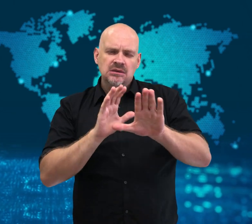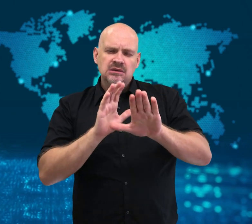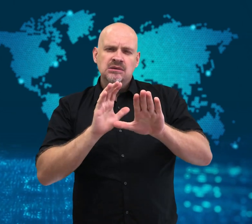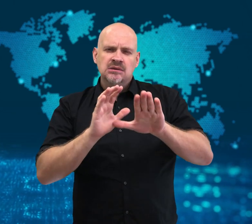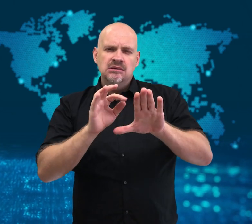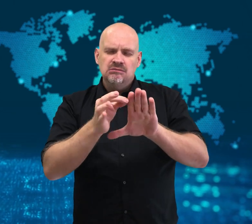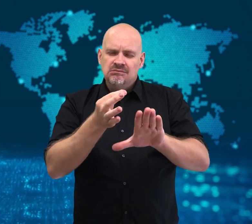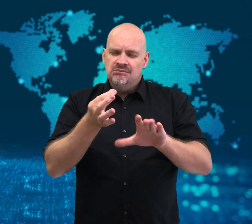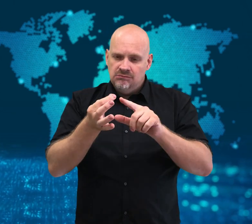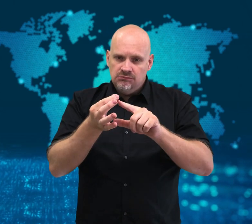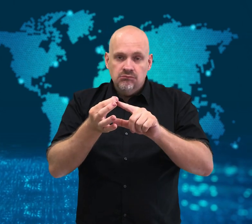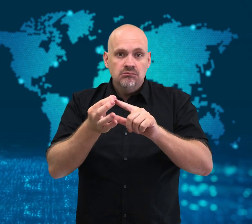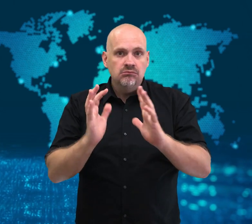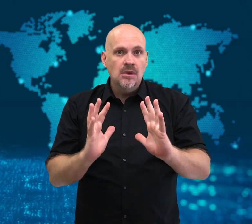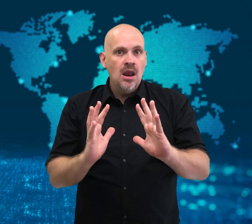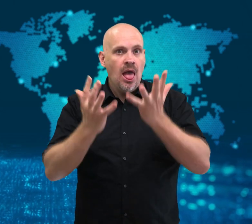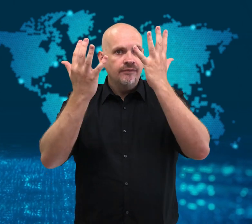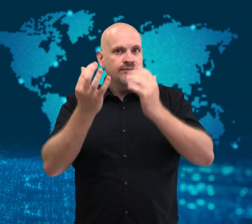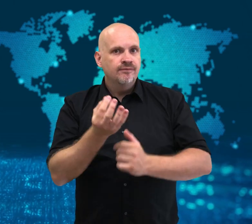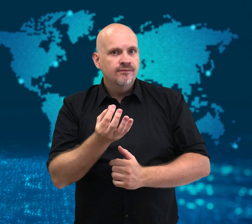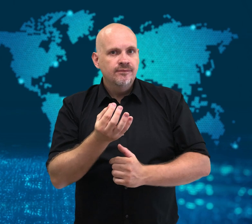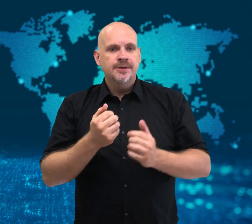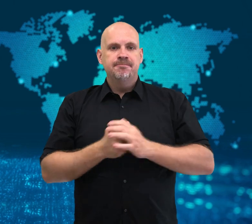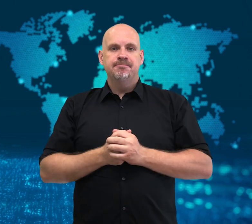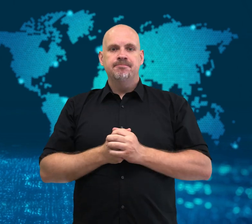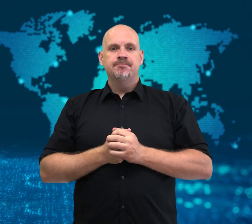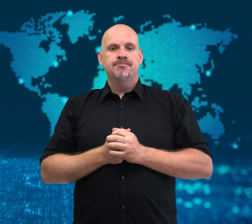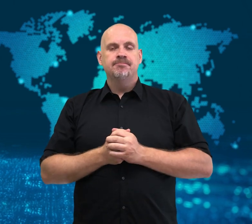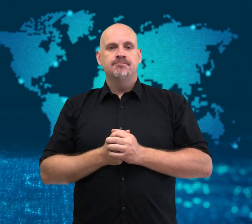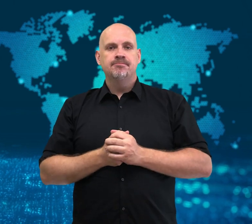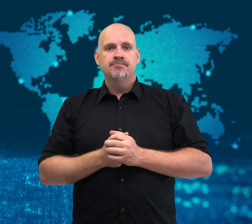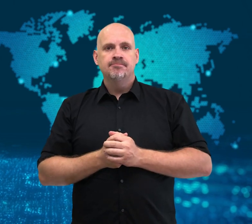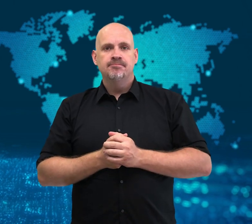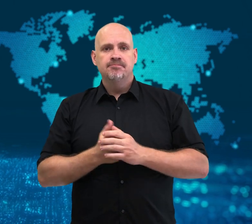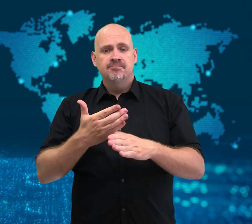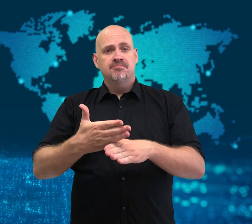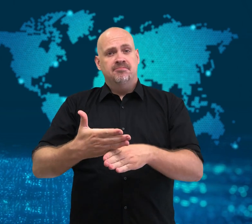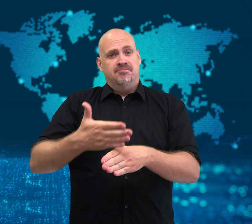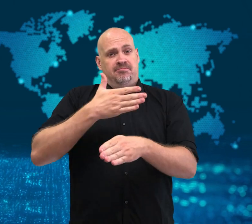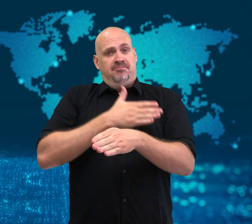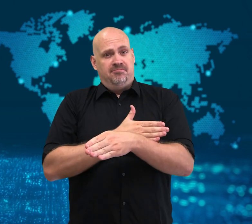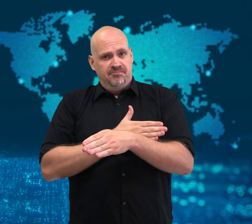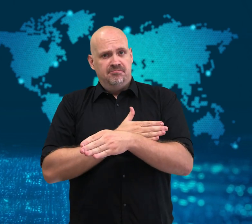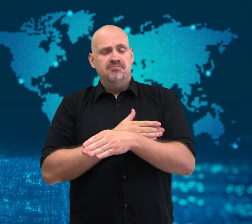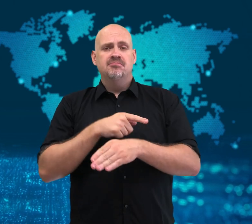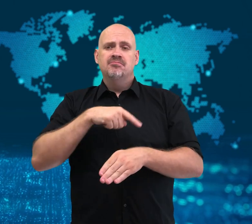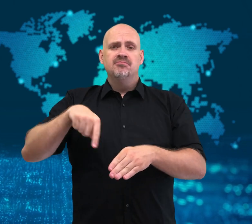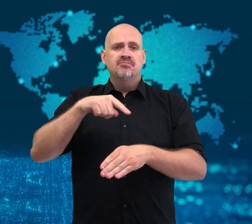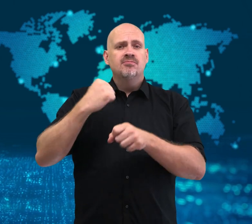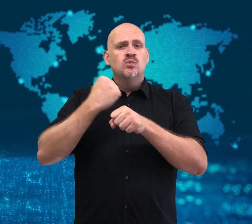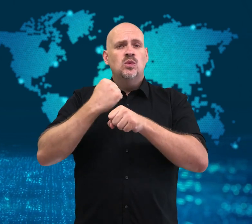Siberia, a region in northern Russia. Previously,